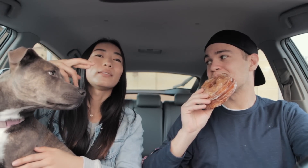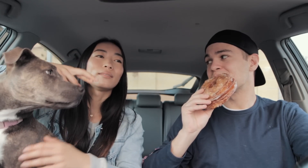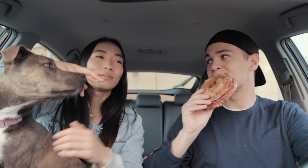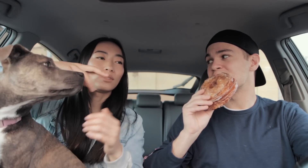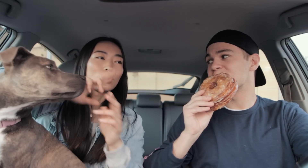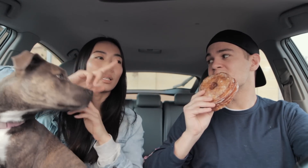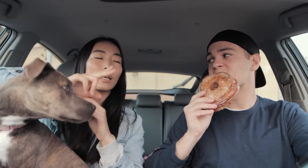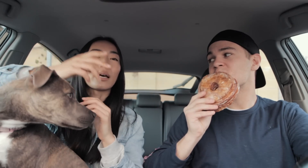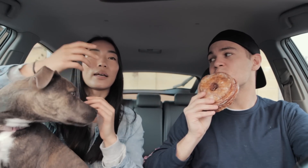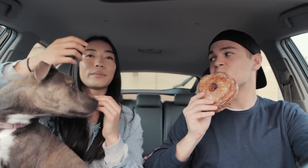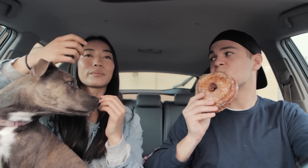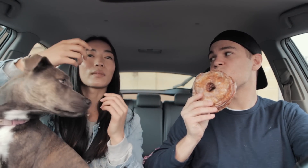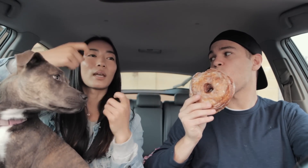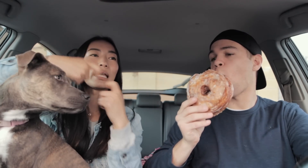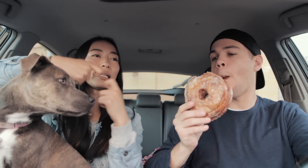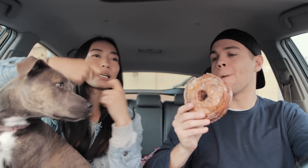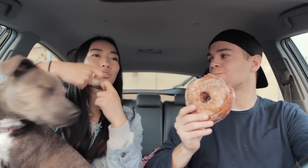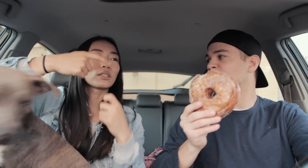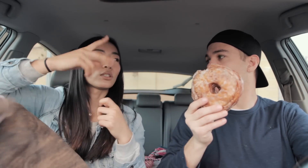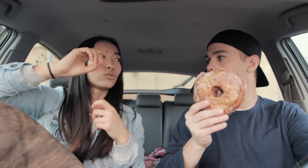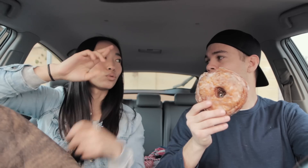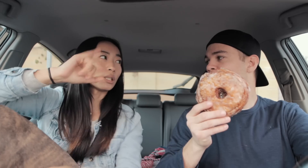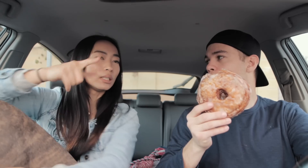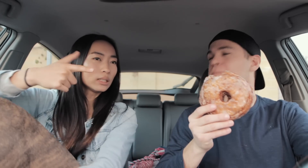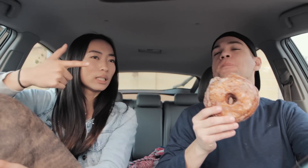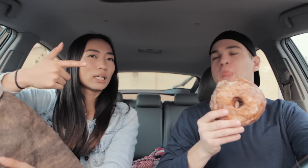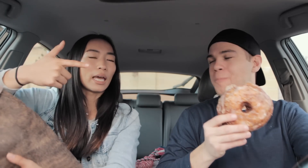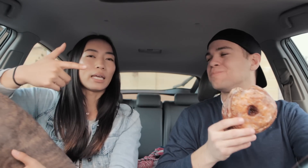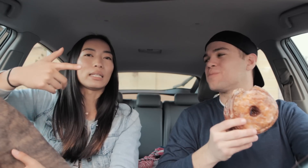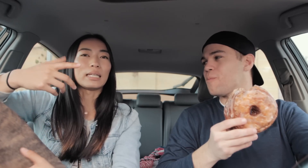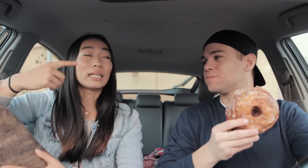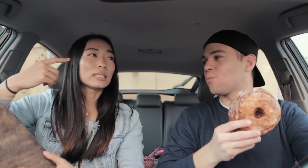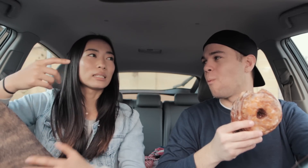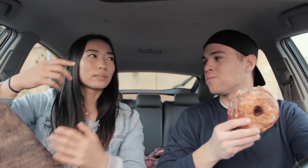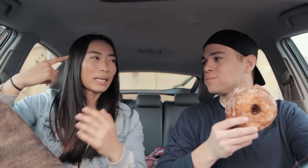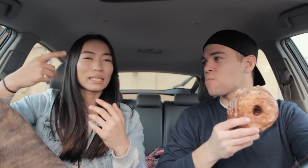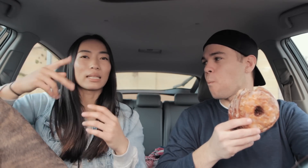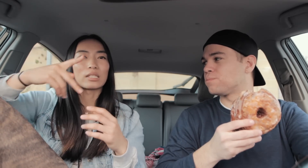using an electric drill and it makes